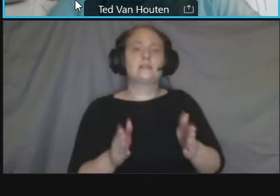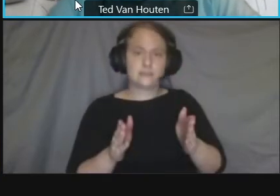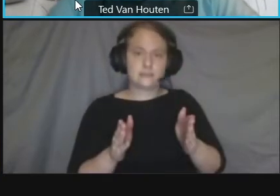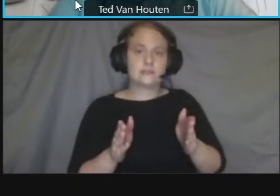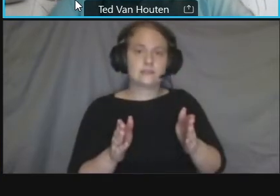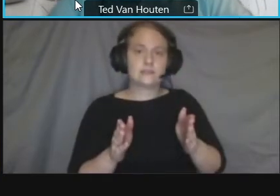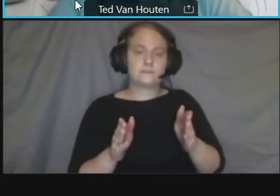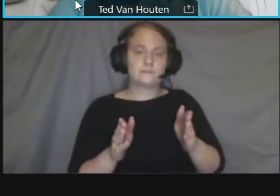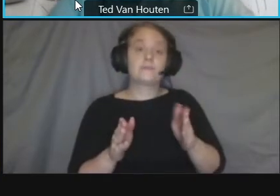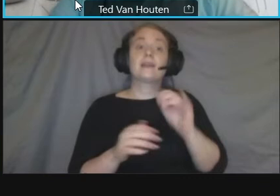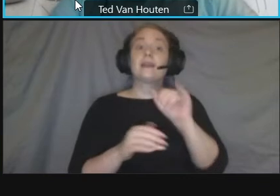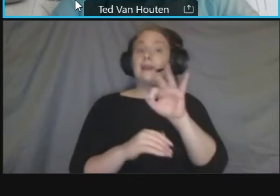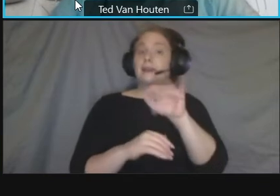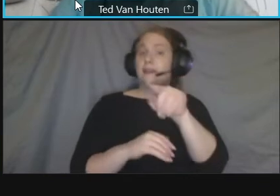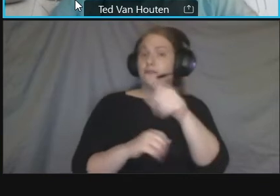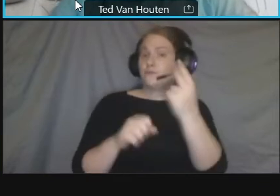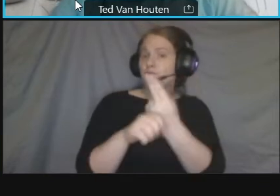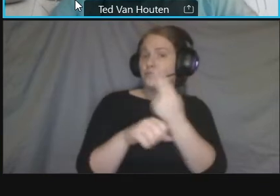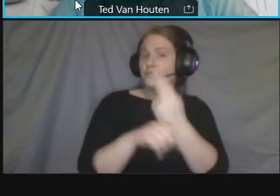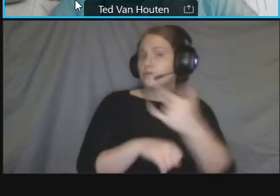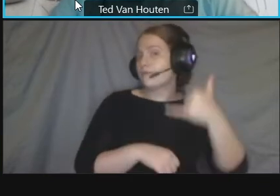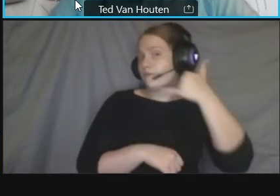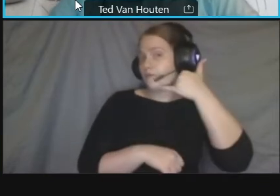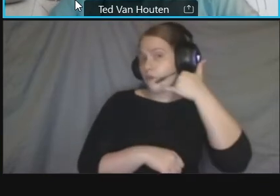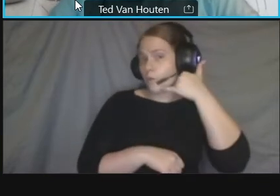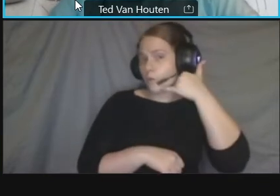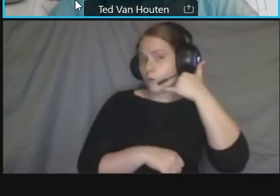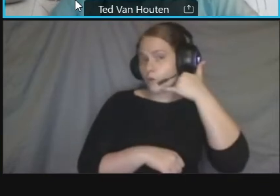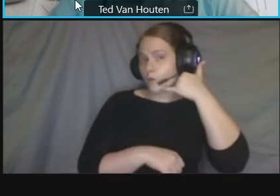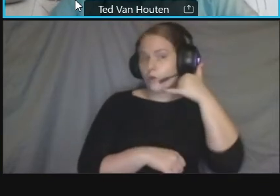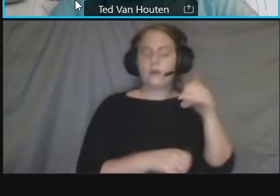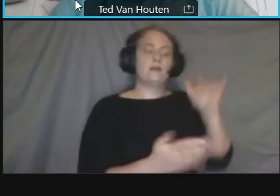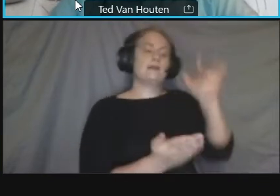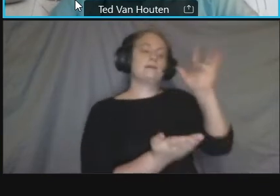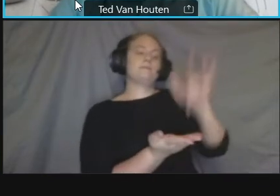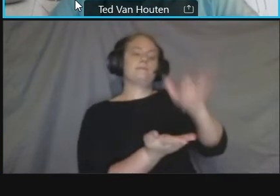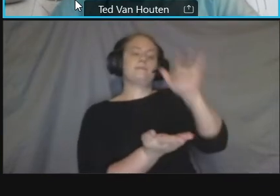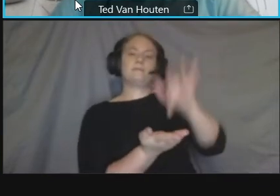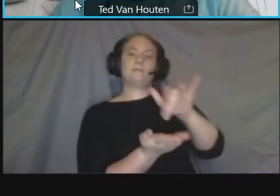use the raise hand function um and you can do that anytime during the meeting and uh we'll